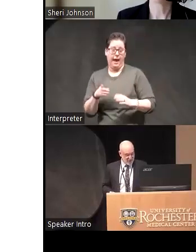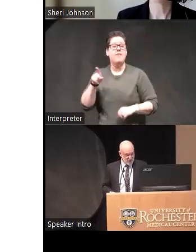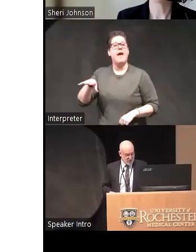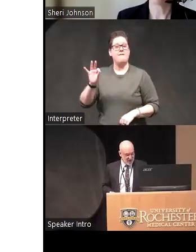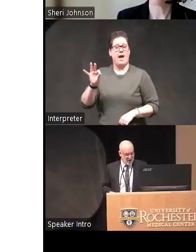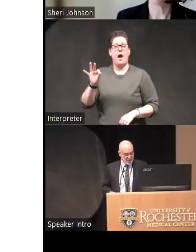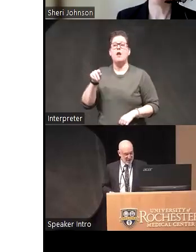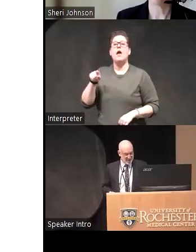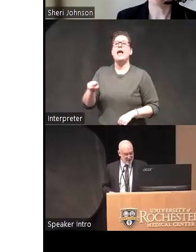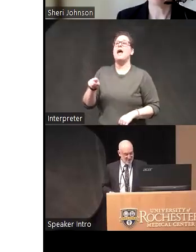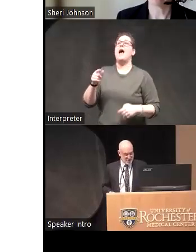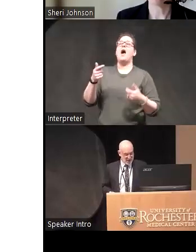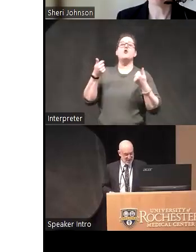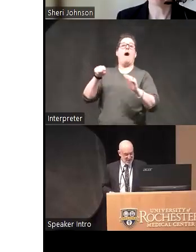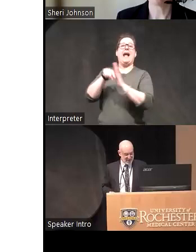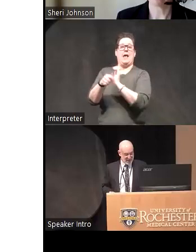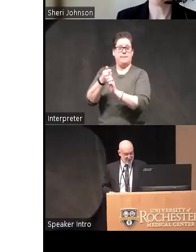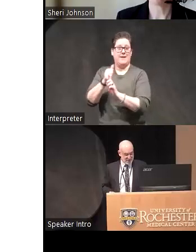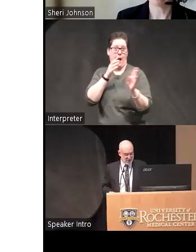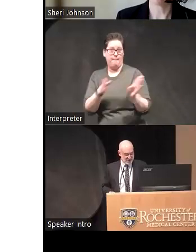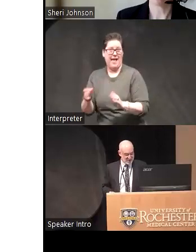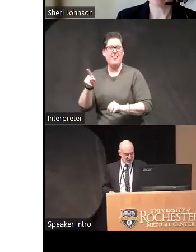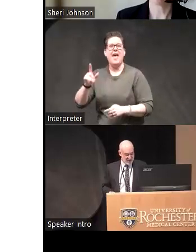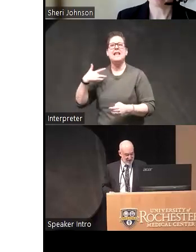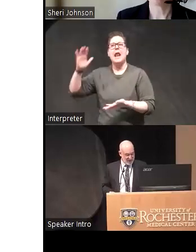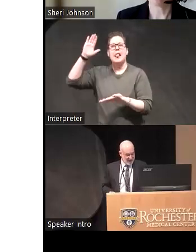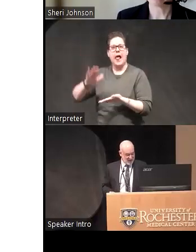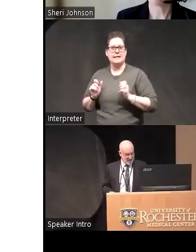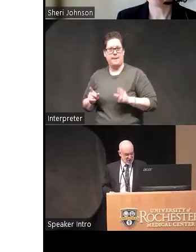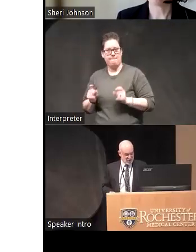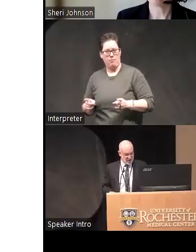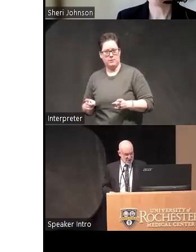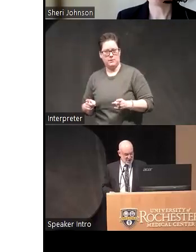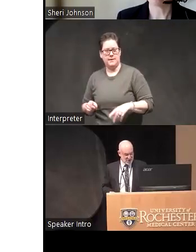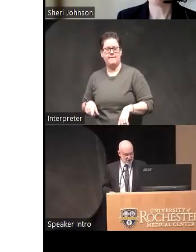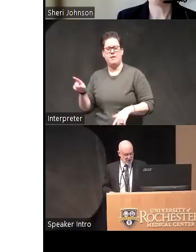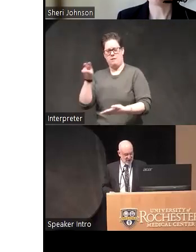who made unplanned attempts were actually less impulsive than their interpretations were around